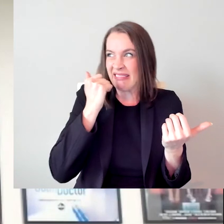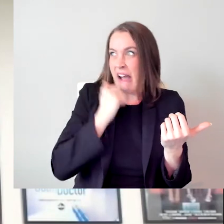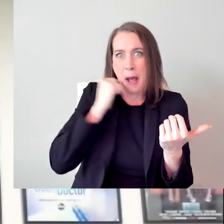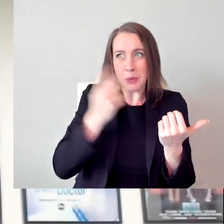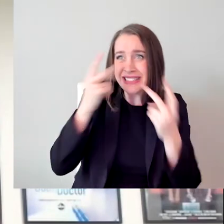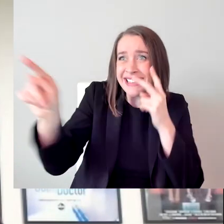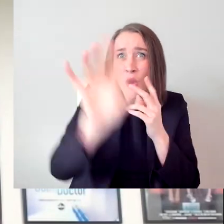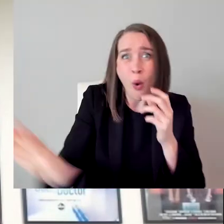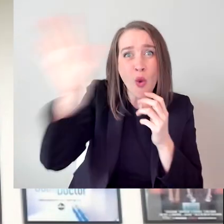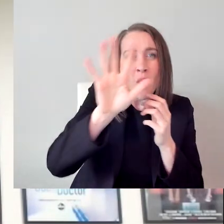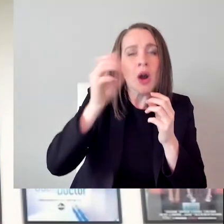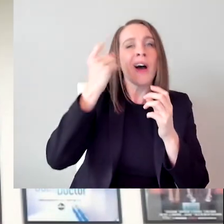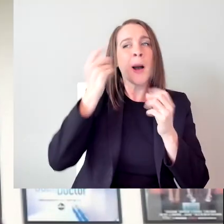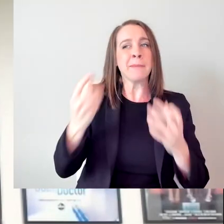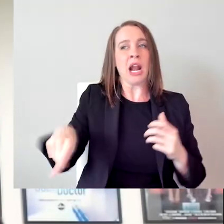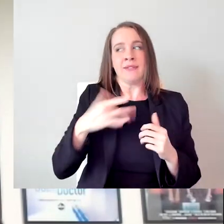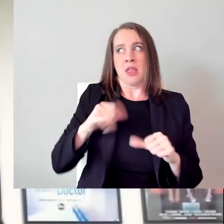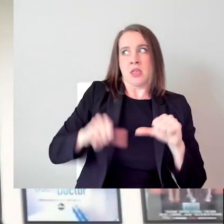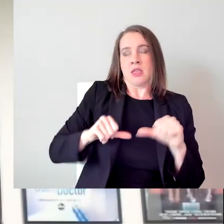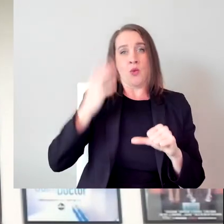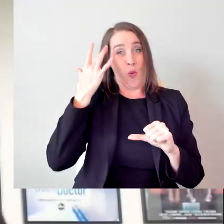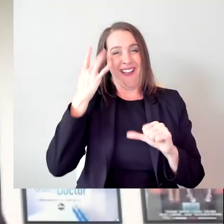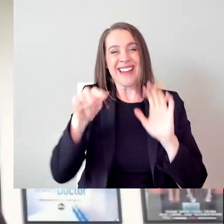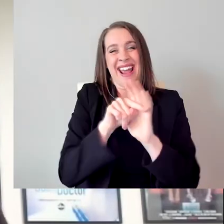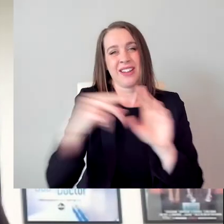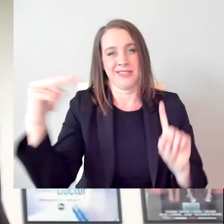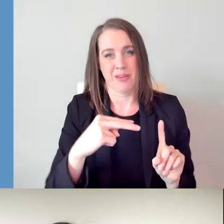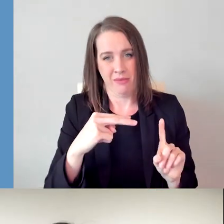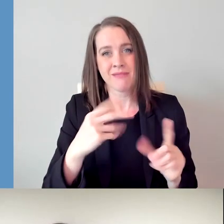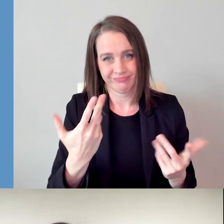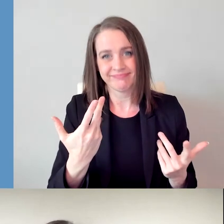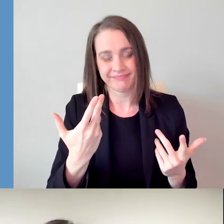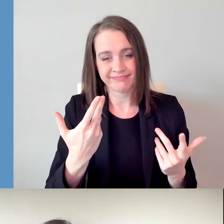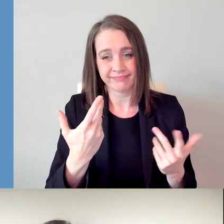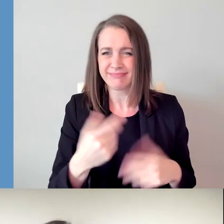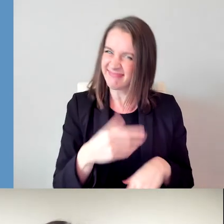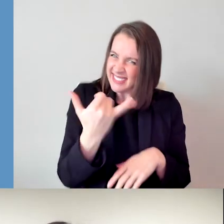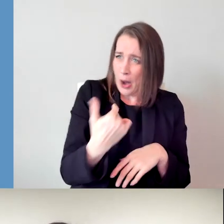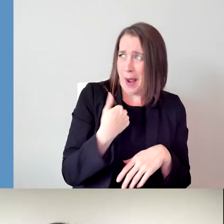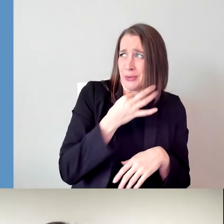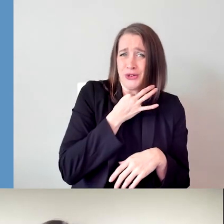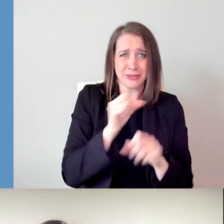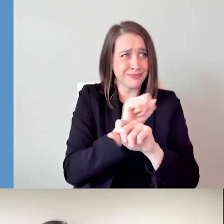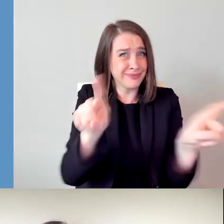carries a stigma, right? I challenge you, do you know anyone who doesn't have anything?